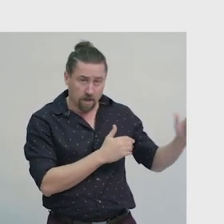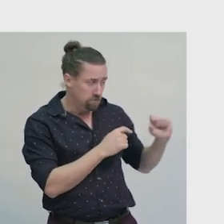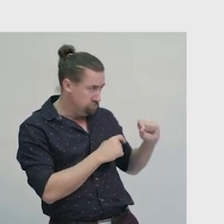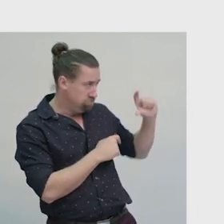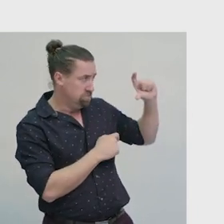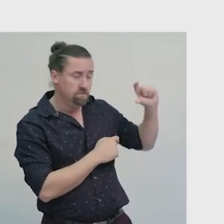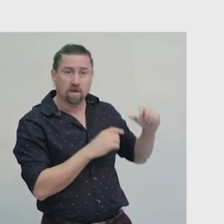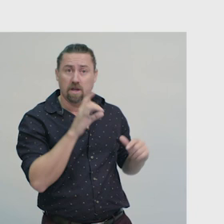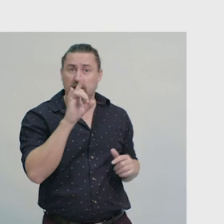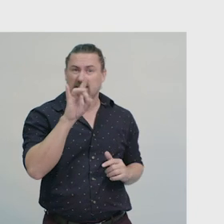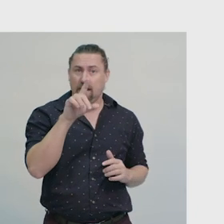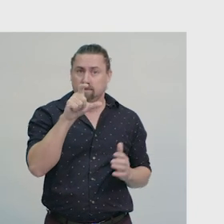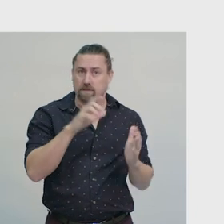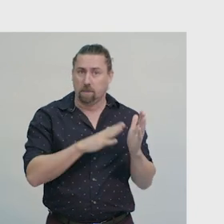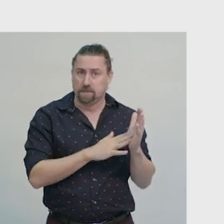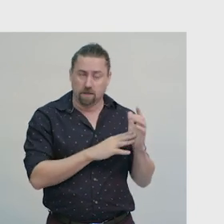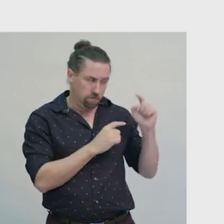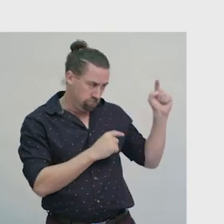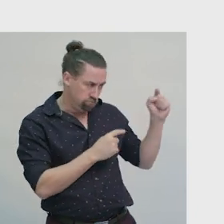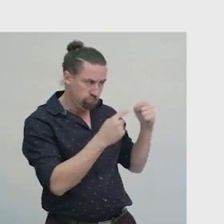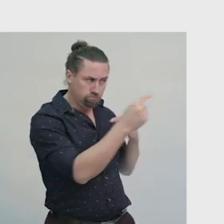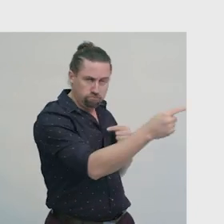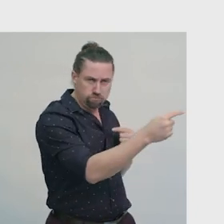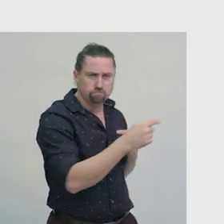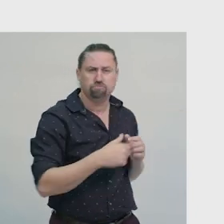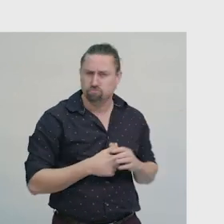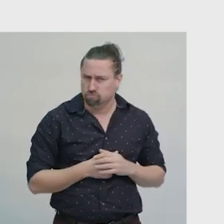and 10cm wide on the plan.